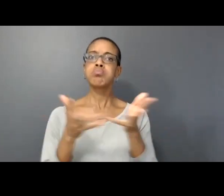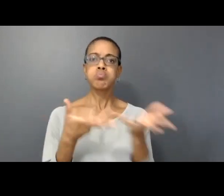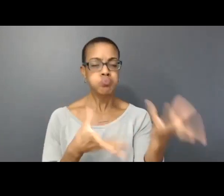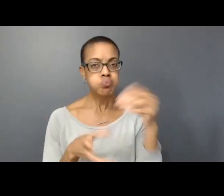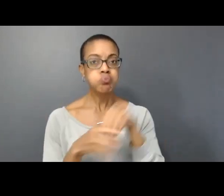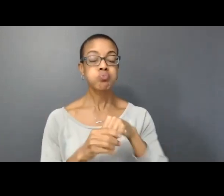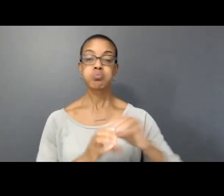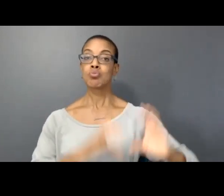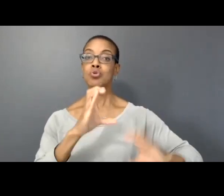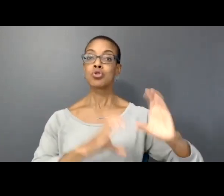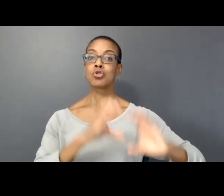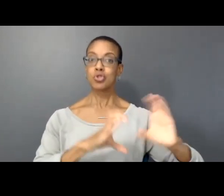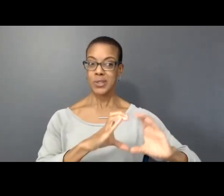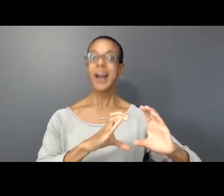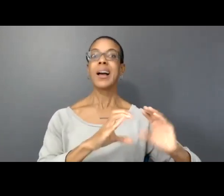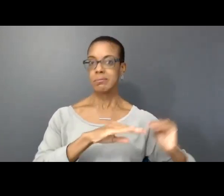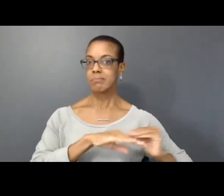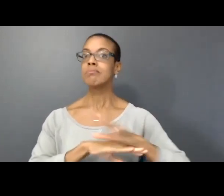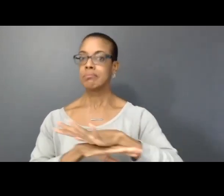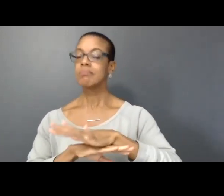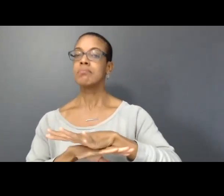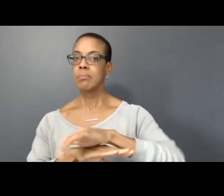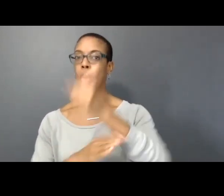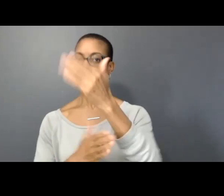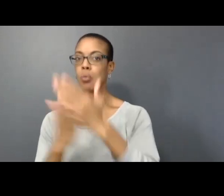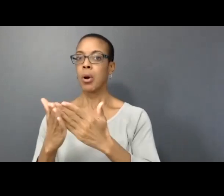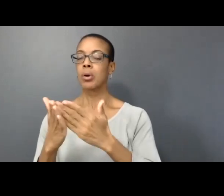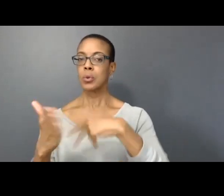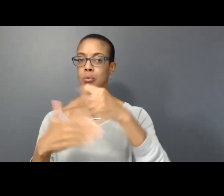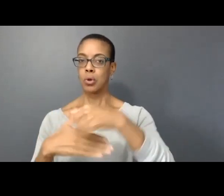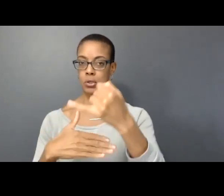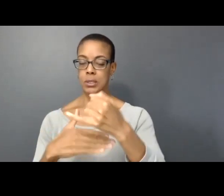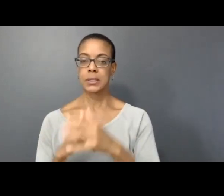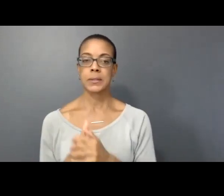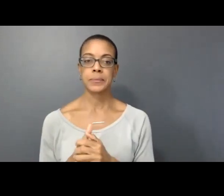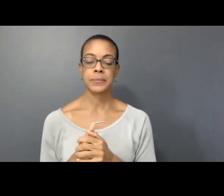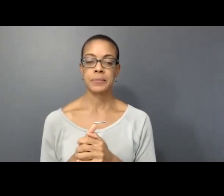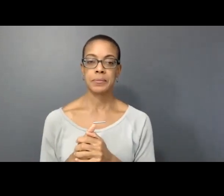in the chat as it can affect other aspects of the piece.